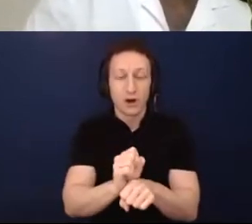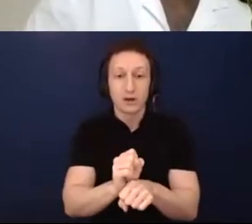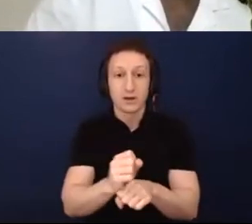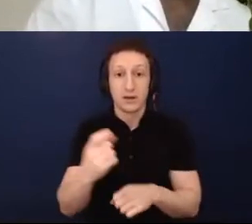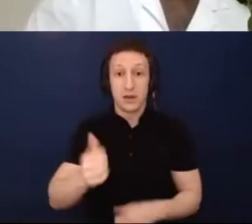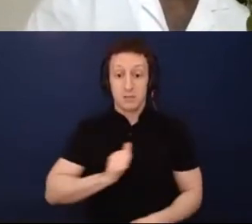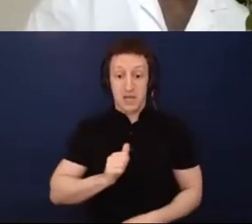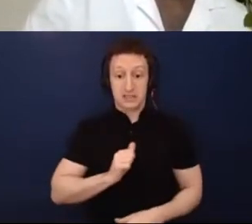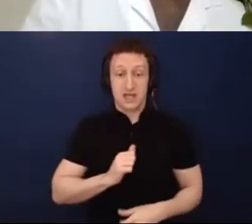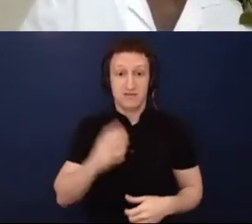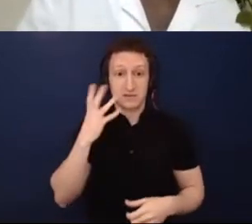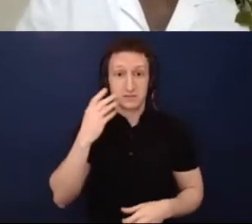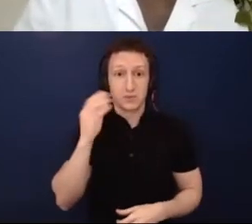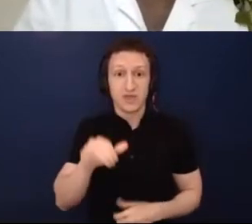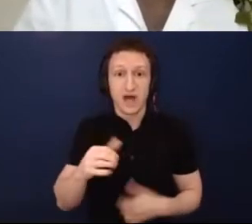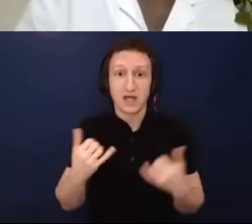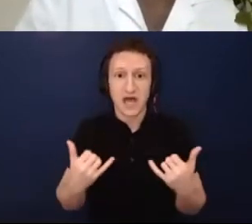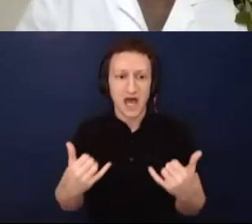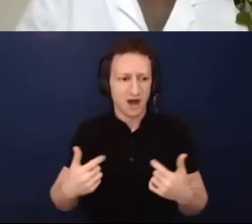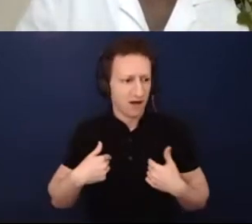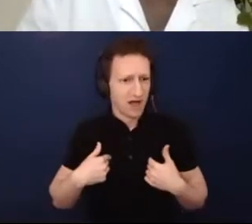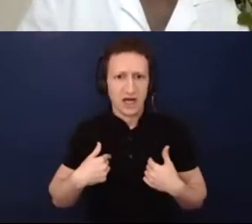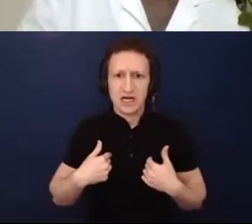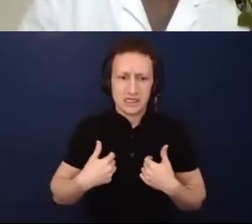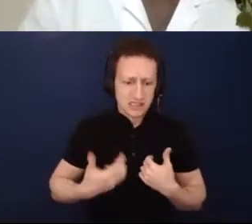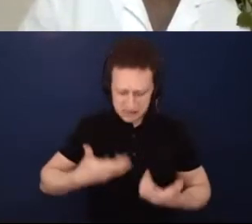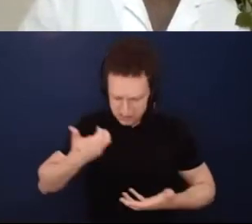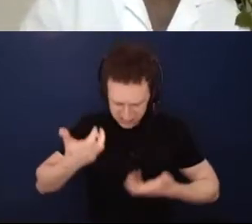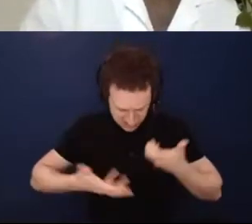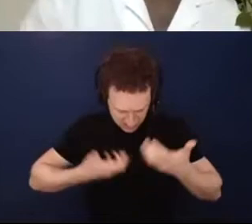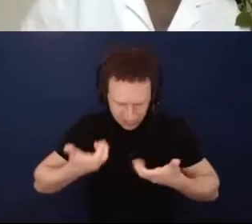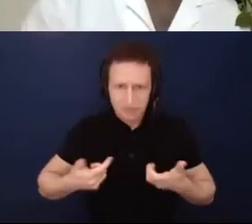it mean to be an artist right now? What does it mean to be you know basically